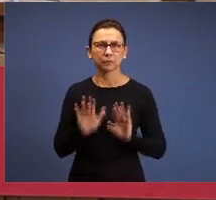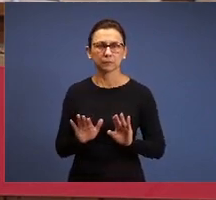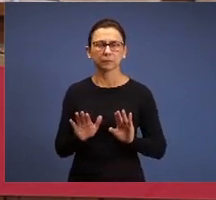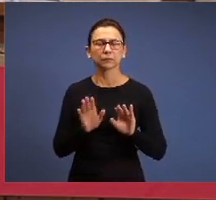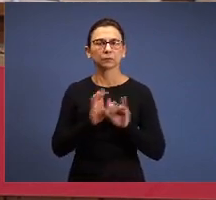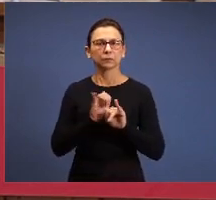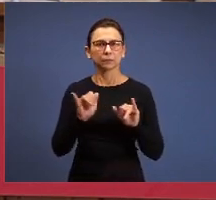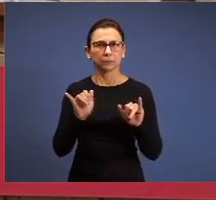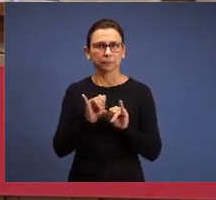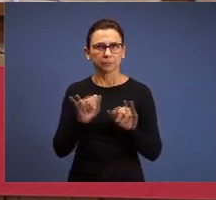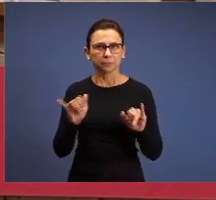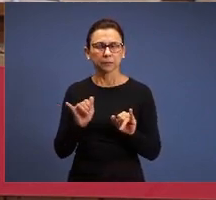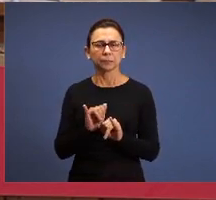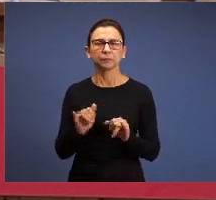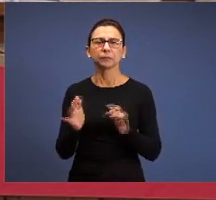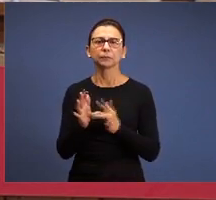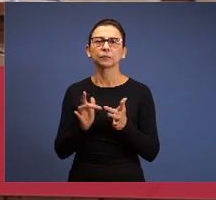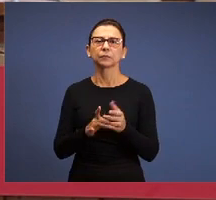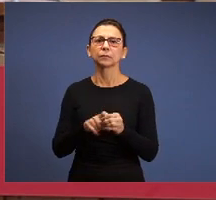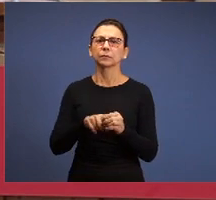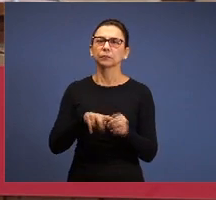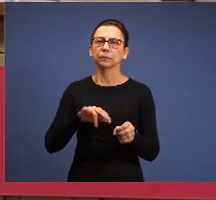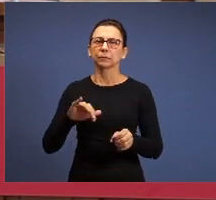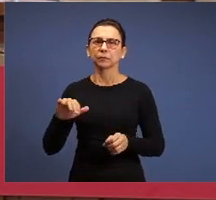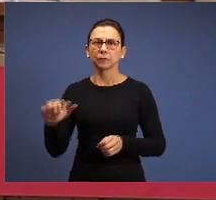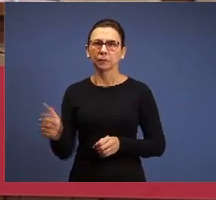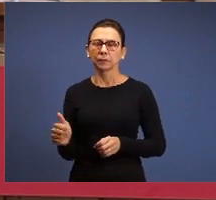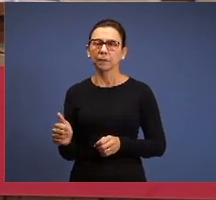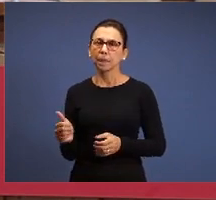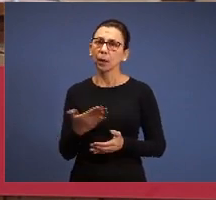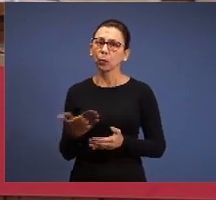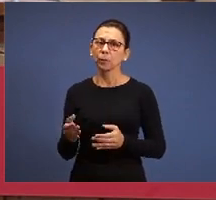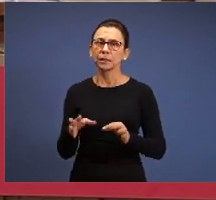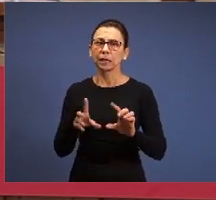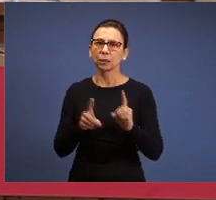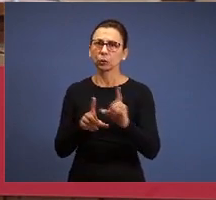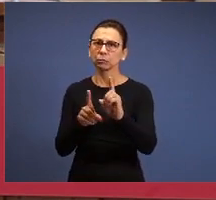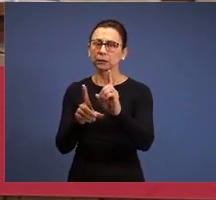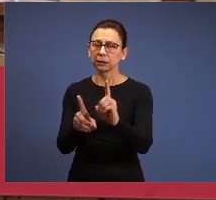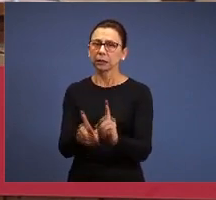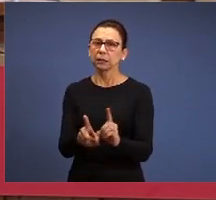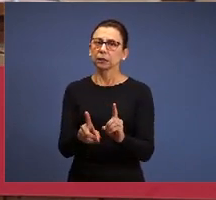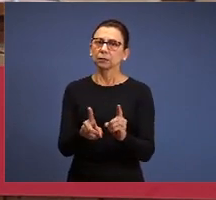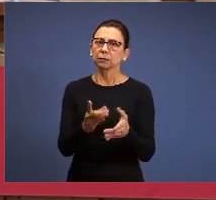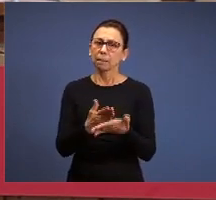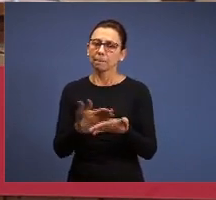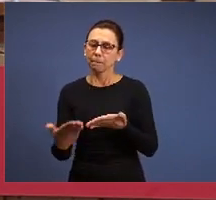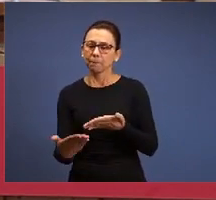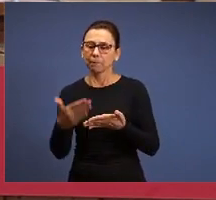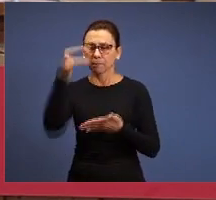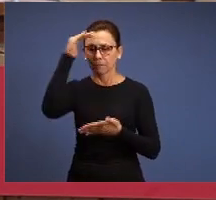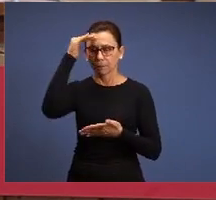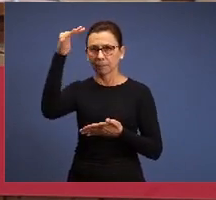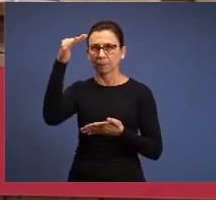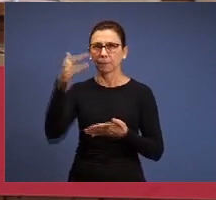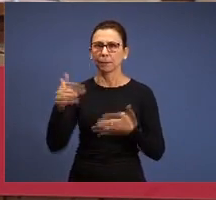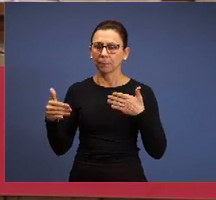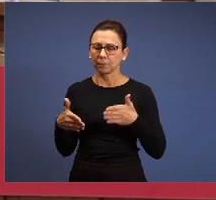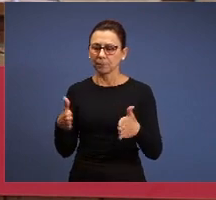preserve a part of doctrine, at least they are talking about the way, which is Jesus